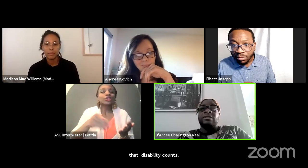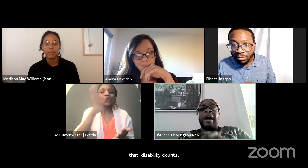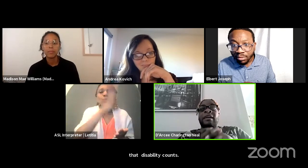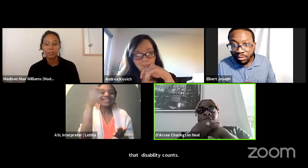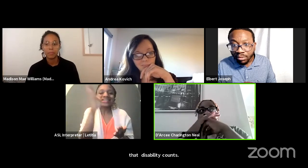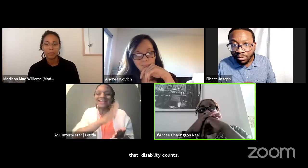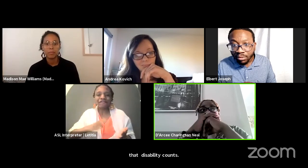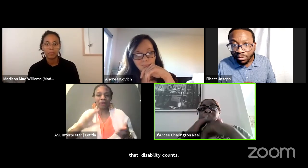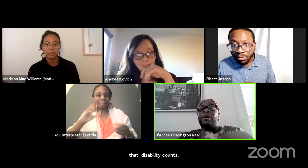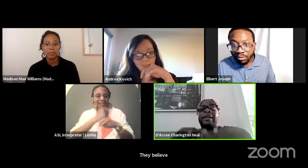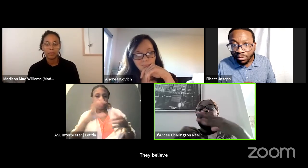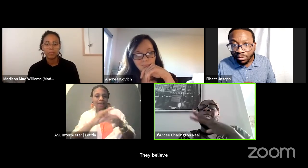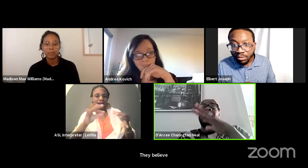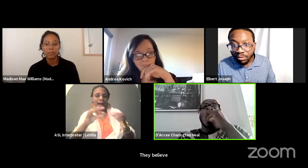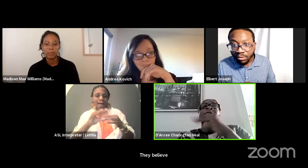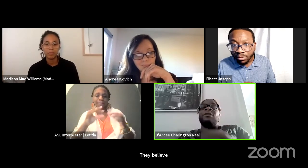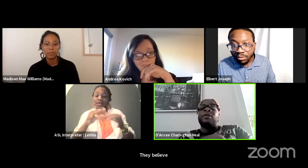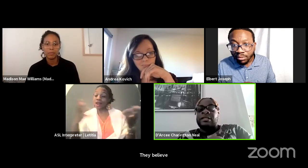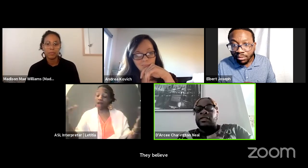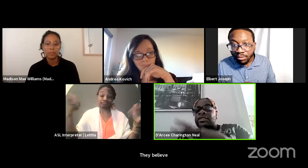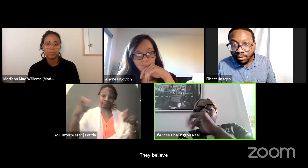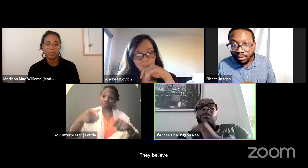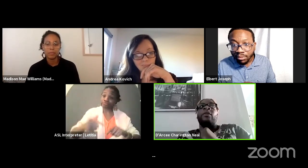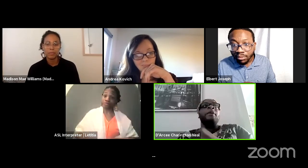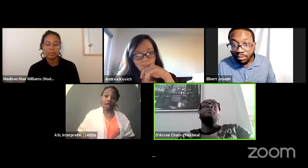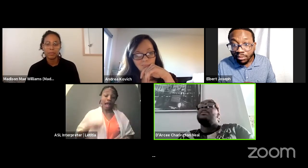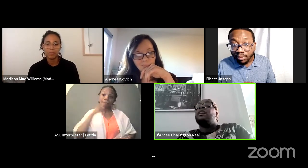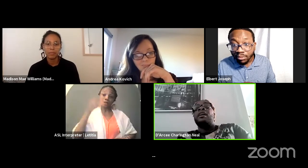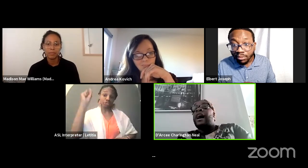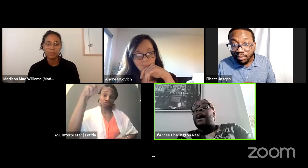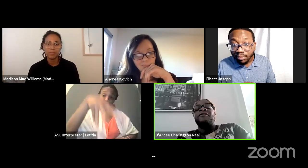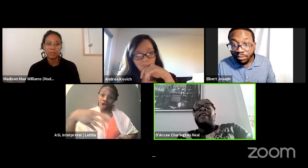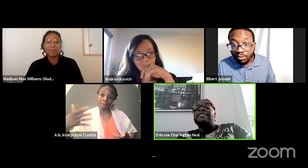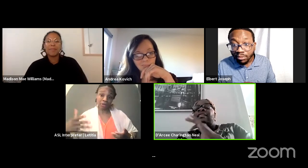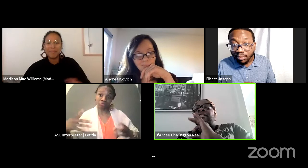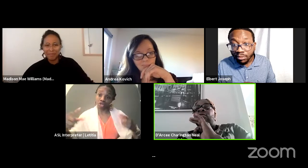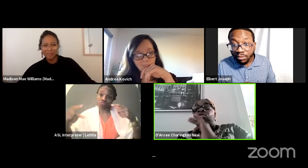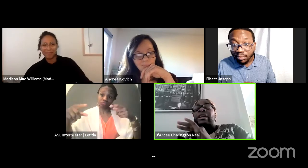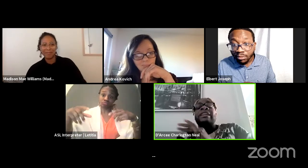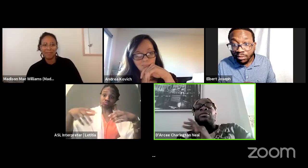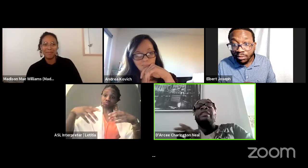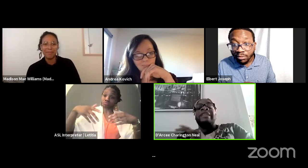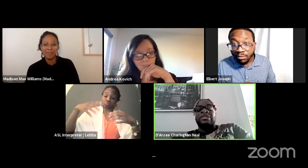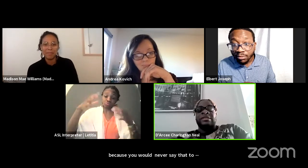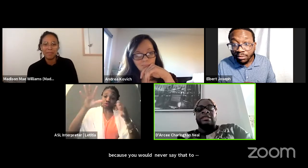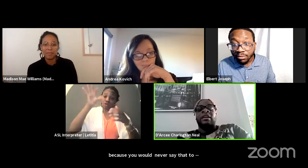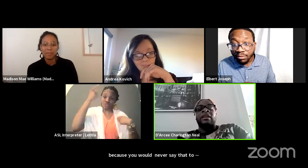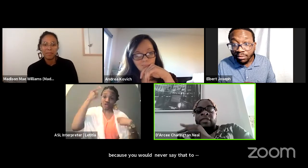to, I look I just want to point out and I'm gonna be real controversial as well. I find it really, really interesting